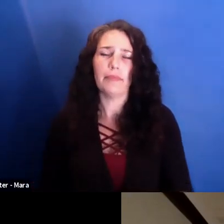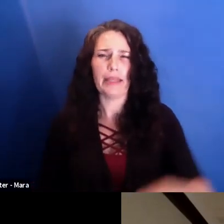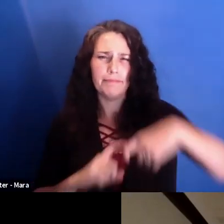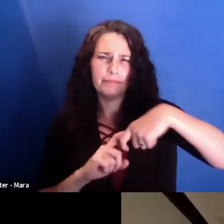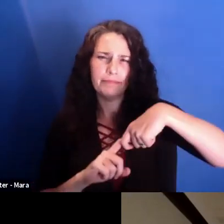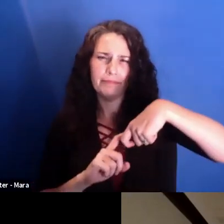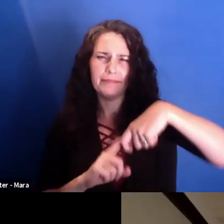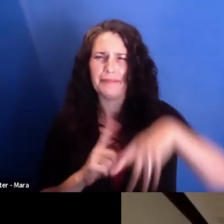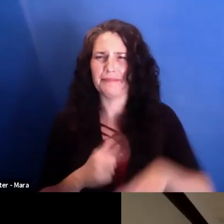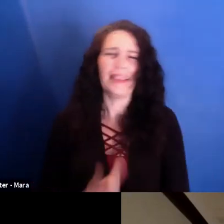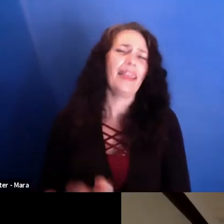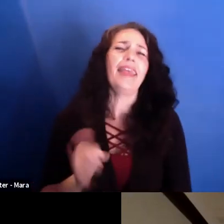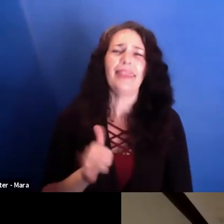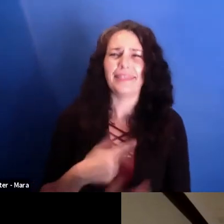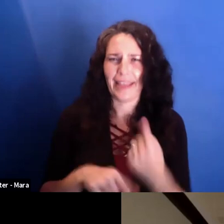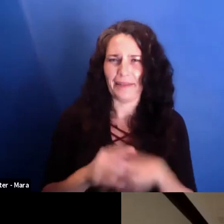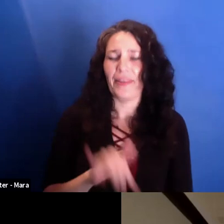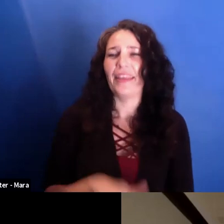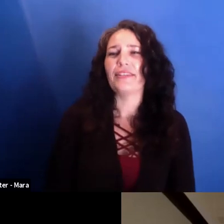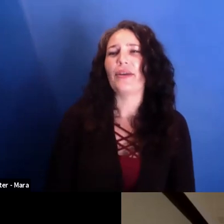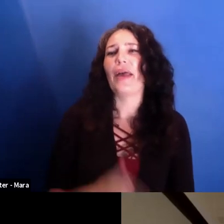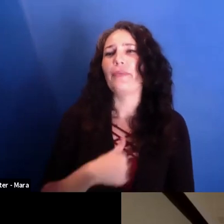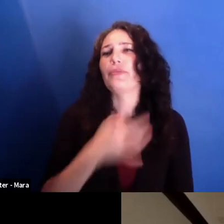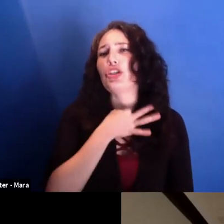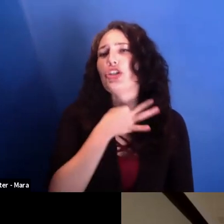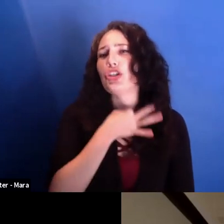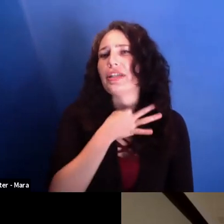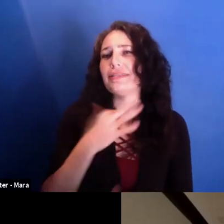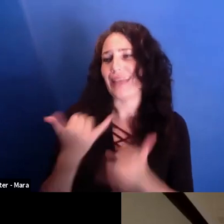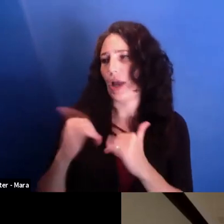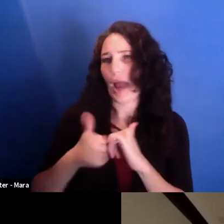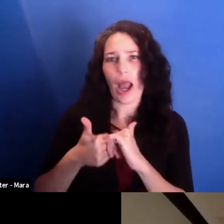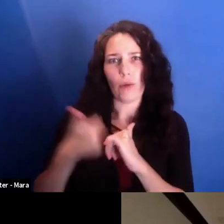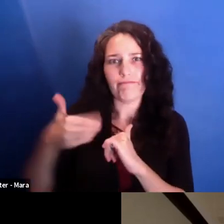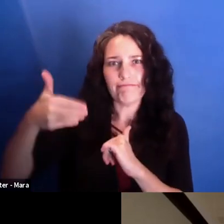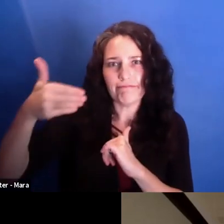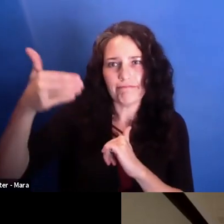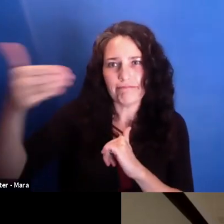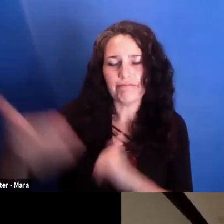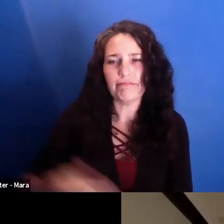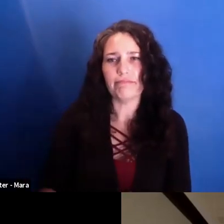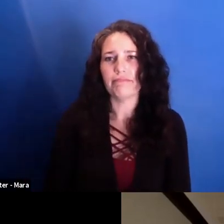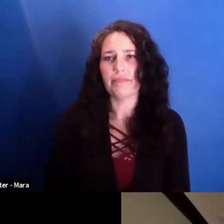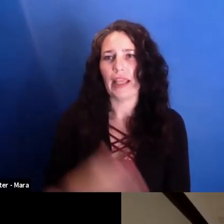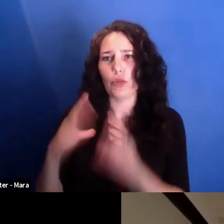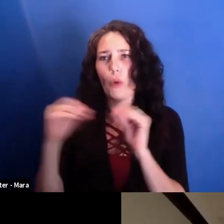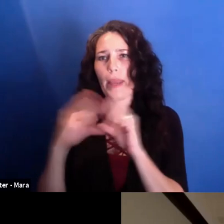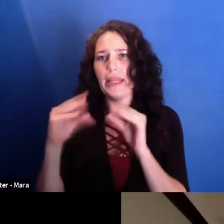I'm curious how things are there. Yeah. I mean, it was--